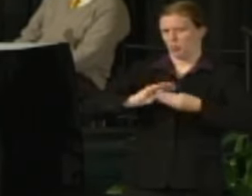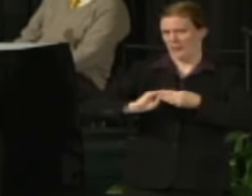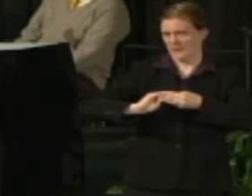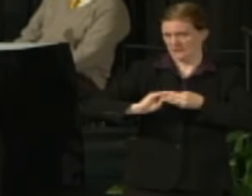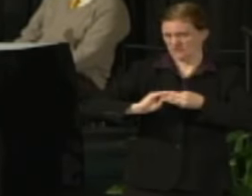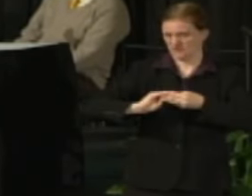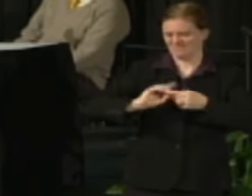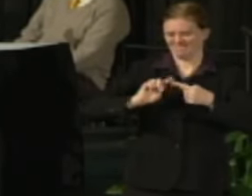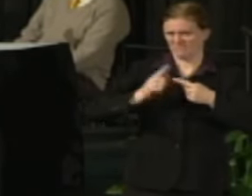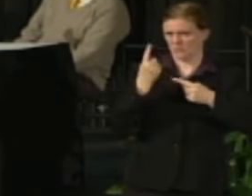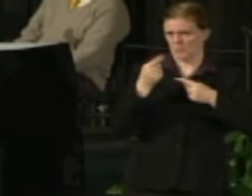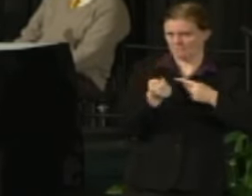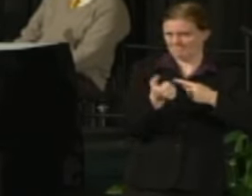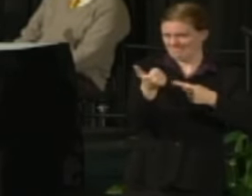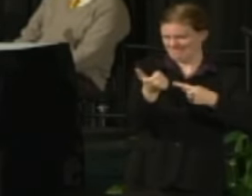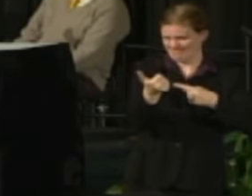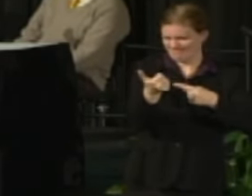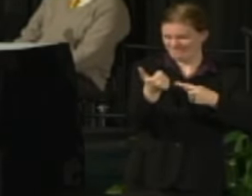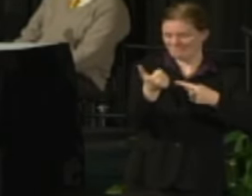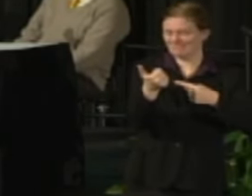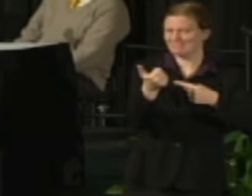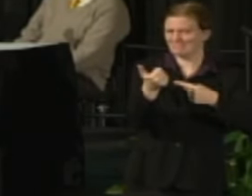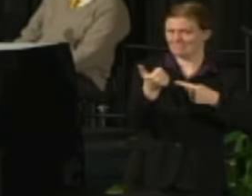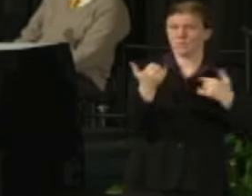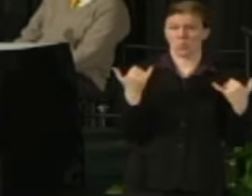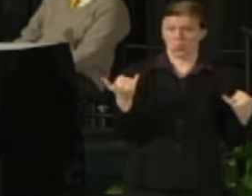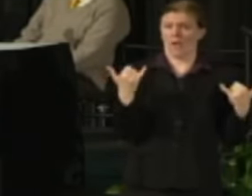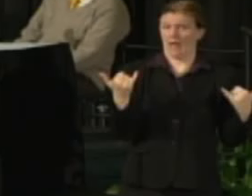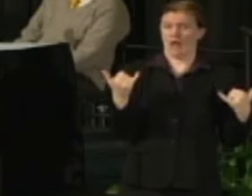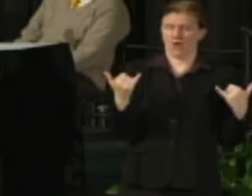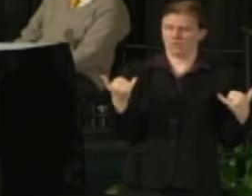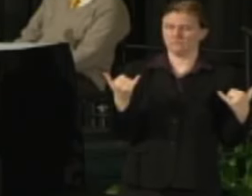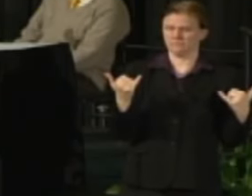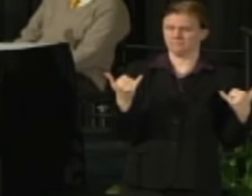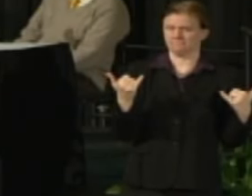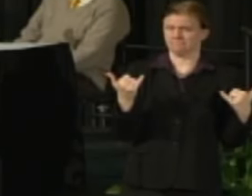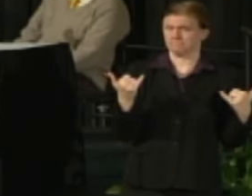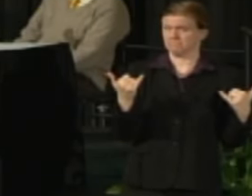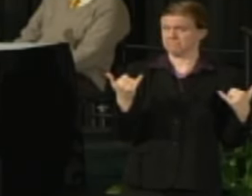That's another one of those provisions that as of right now I'm hearing nothing to the contrary.